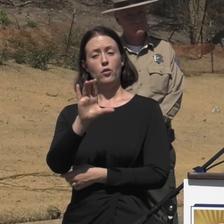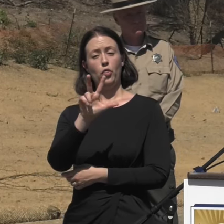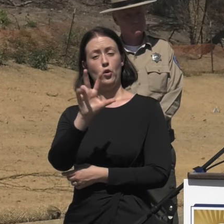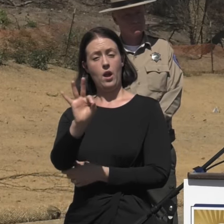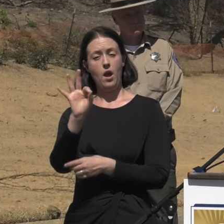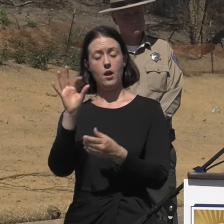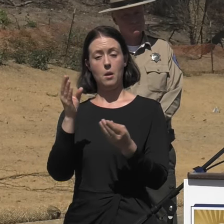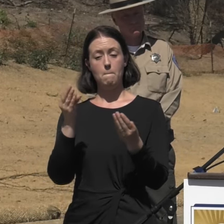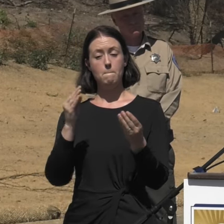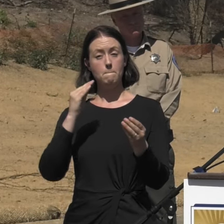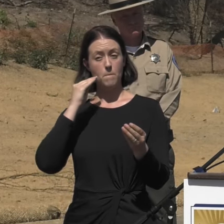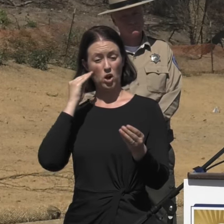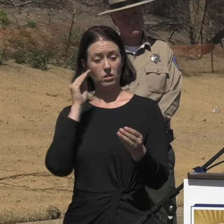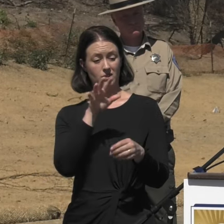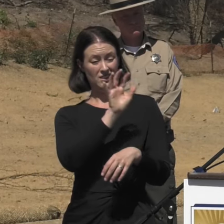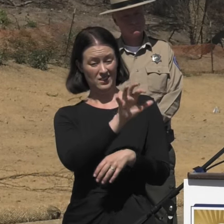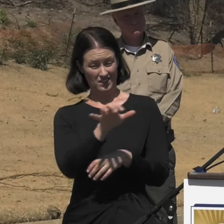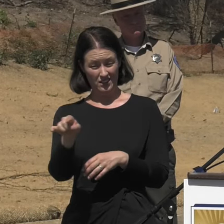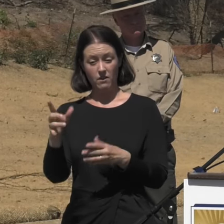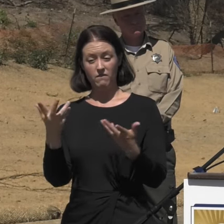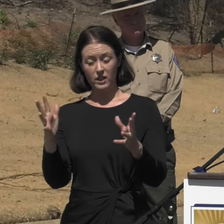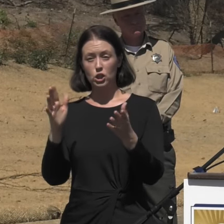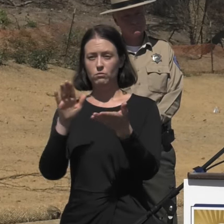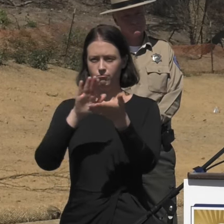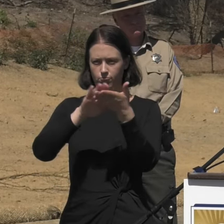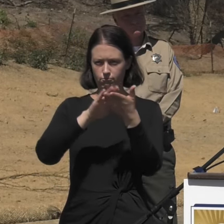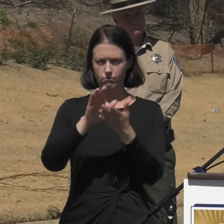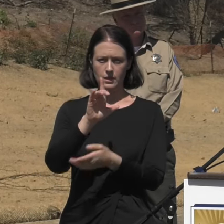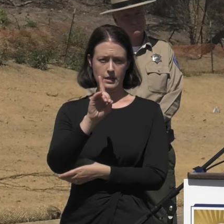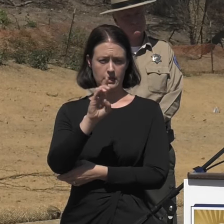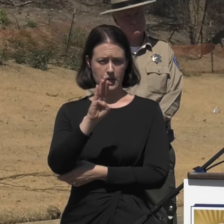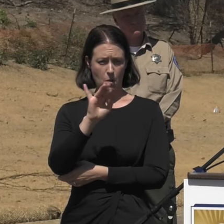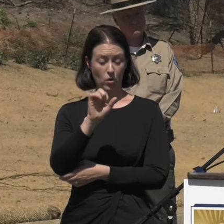have completed the debris removal process, and are ready to rebuild.